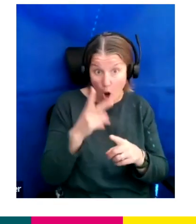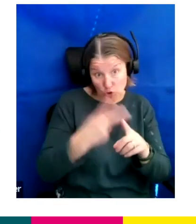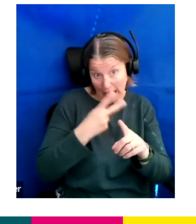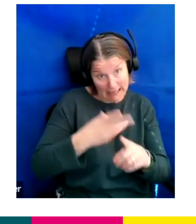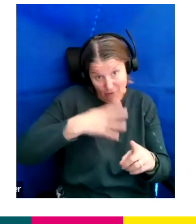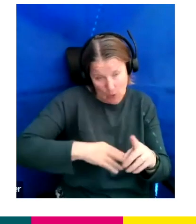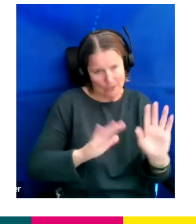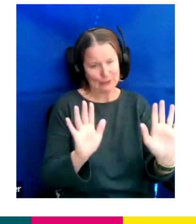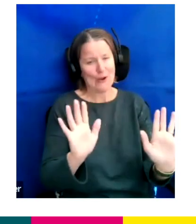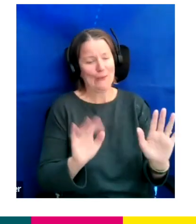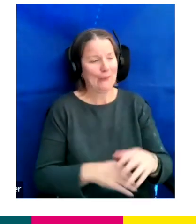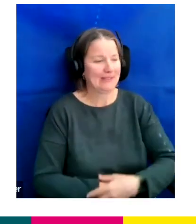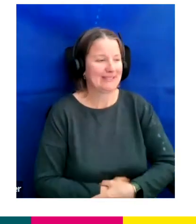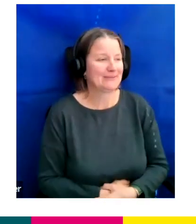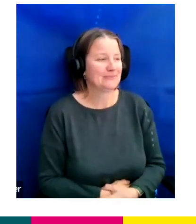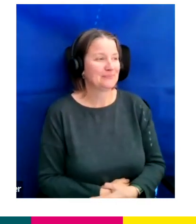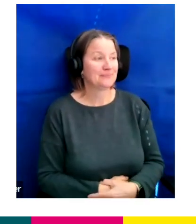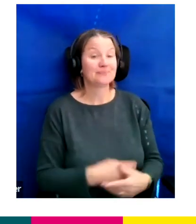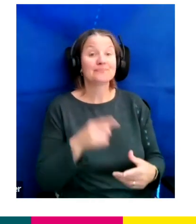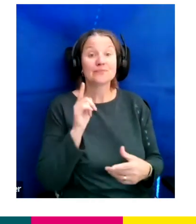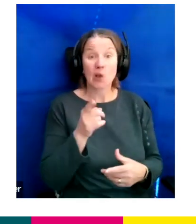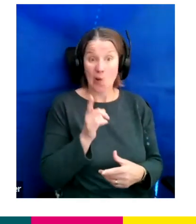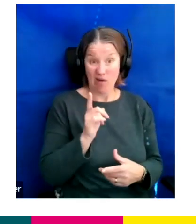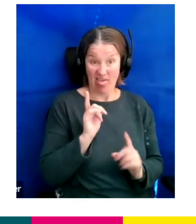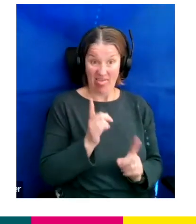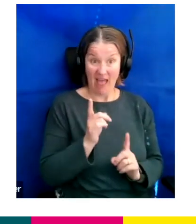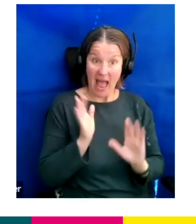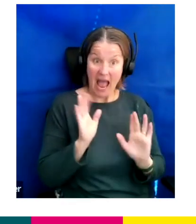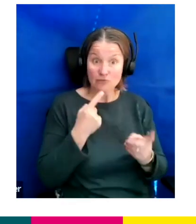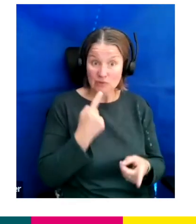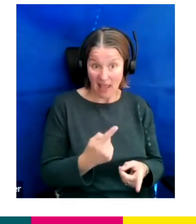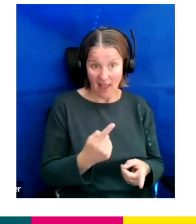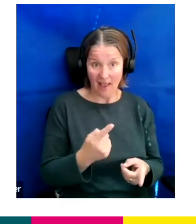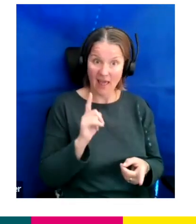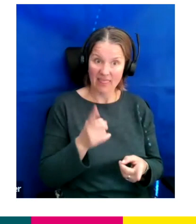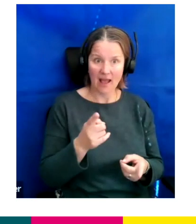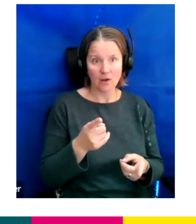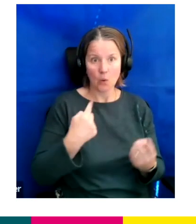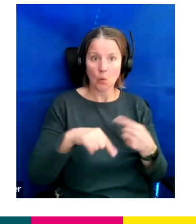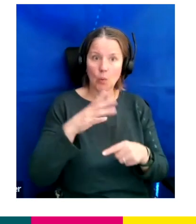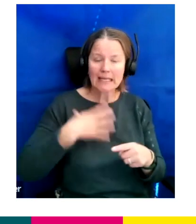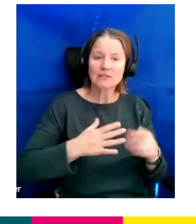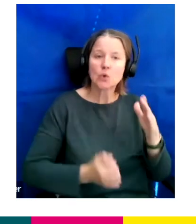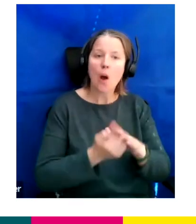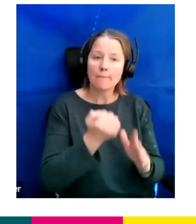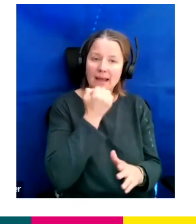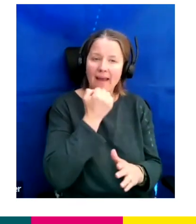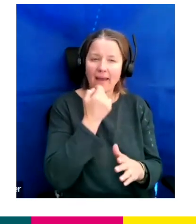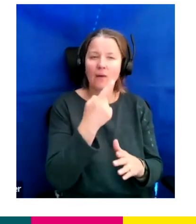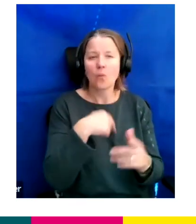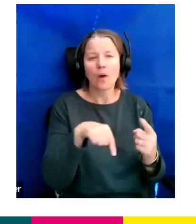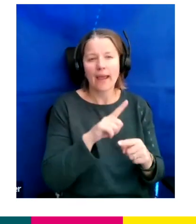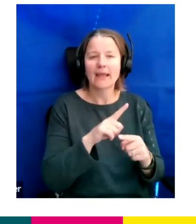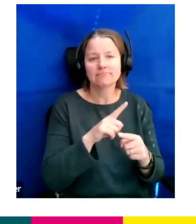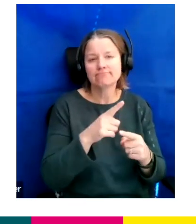I must say that is we are up in the process of updating sort that to include our new series